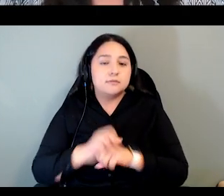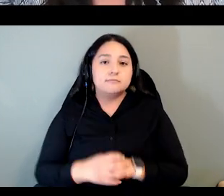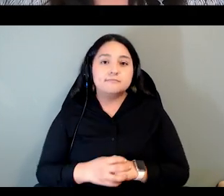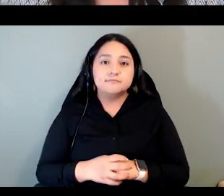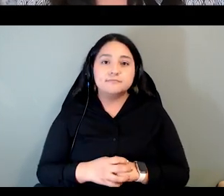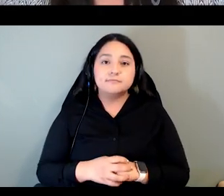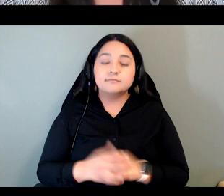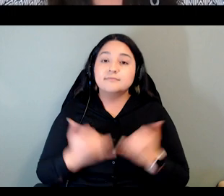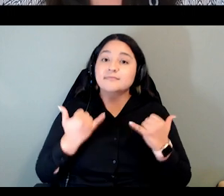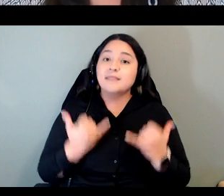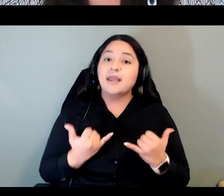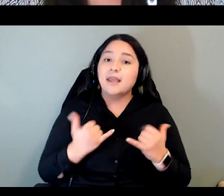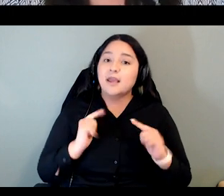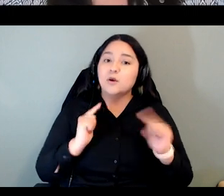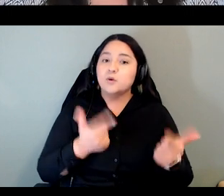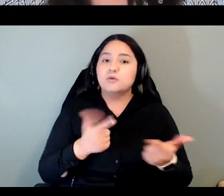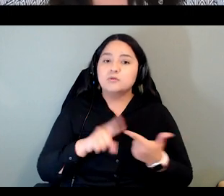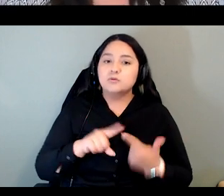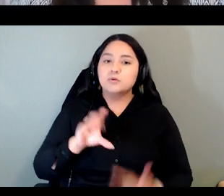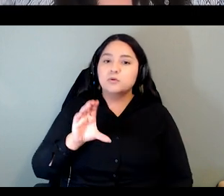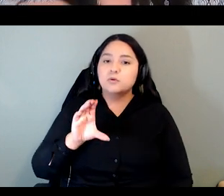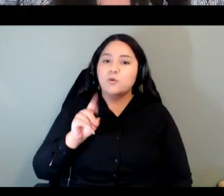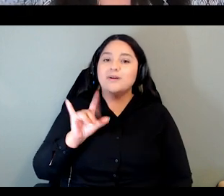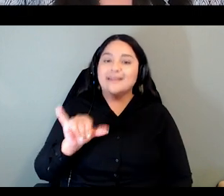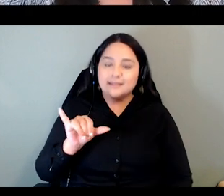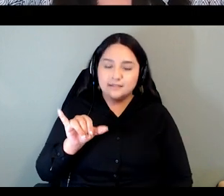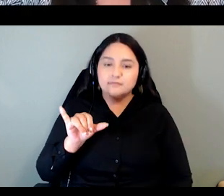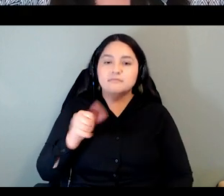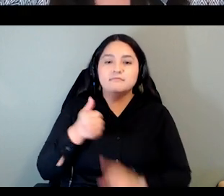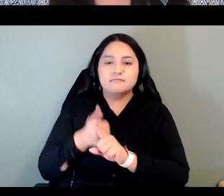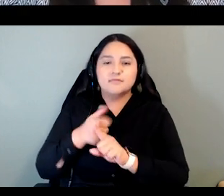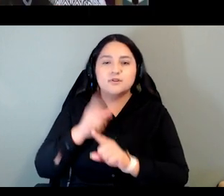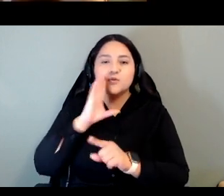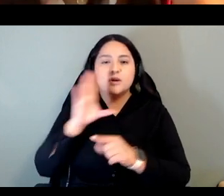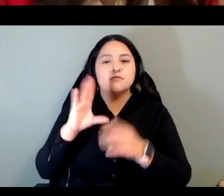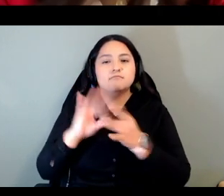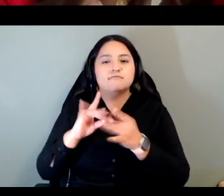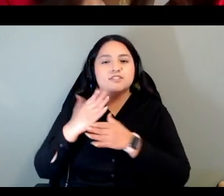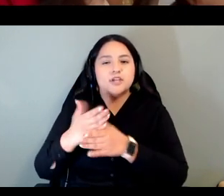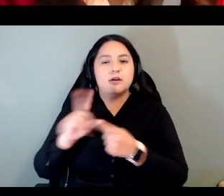it over to Courtney who will share a bit about our project.